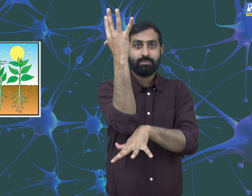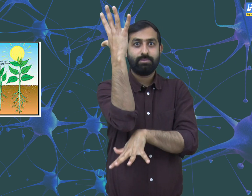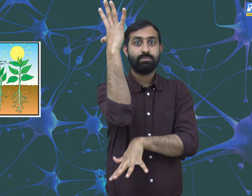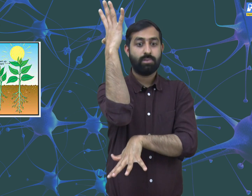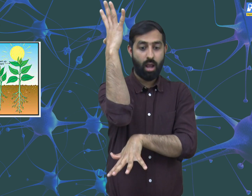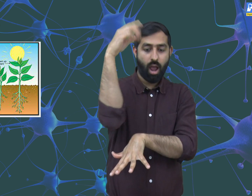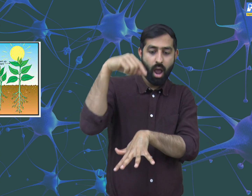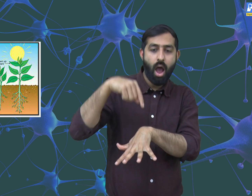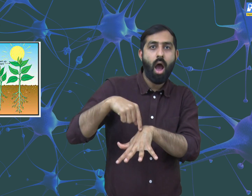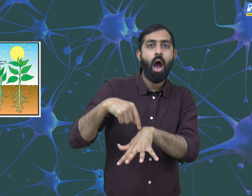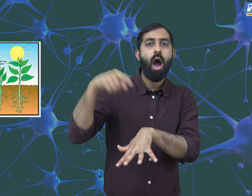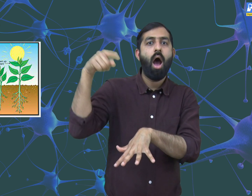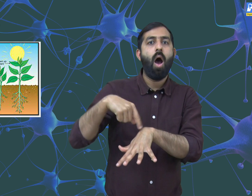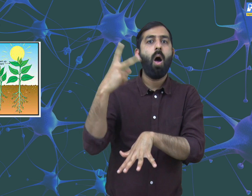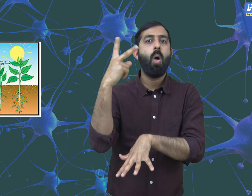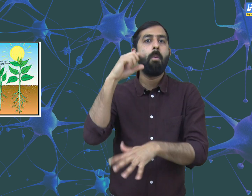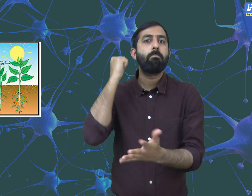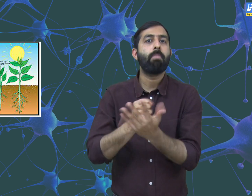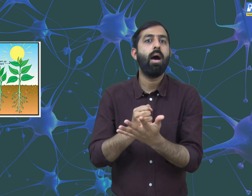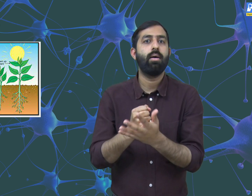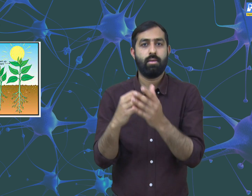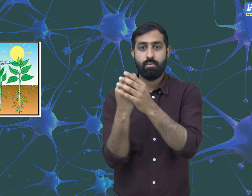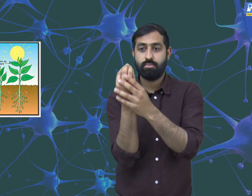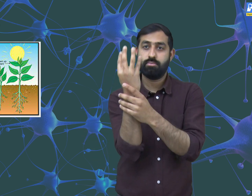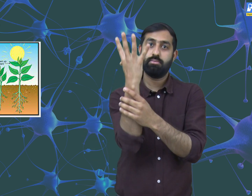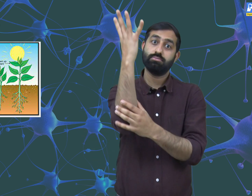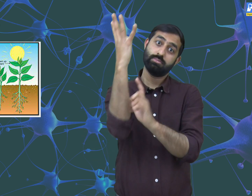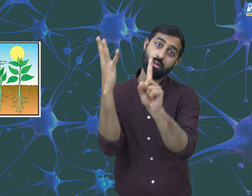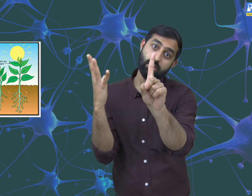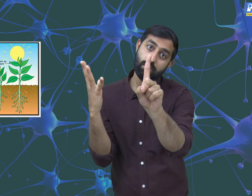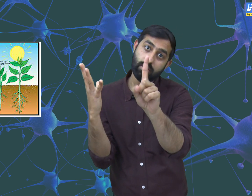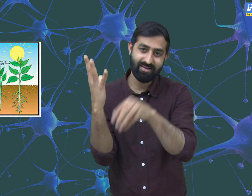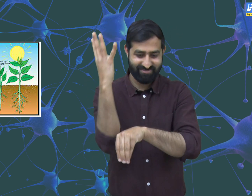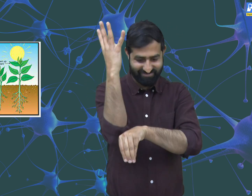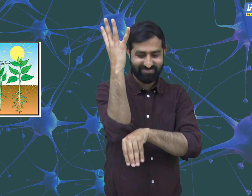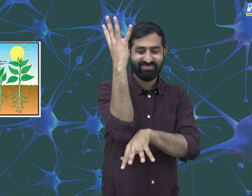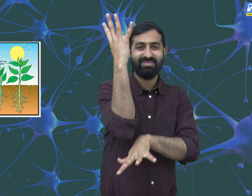above the soil and other is downwards within the soil. Both are essential for its survival.